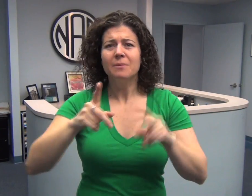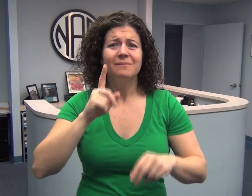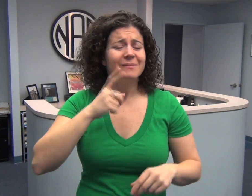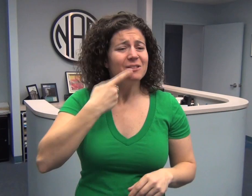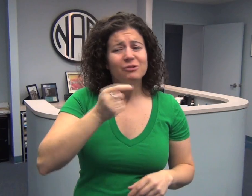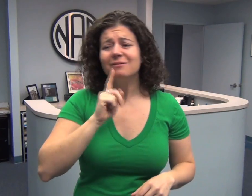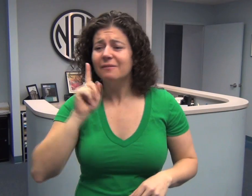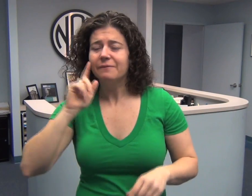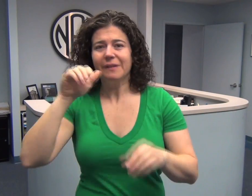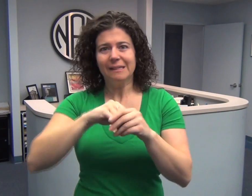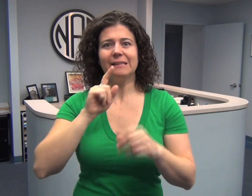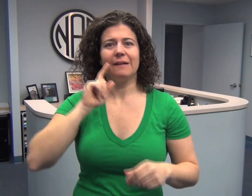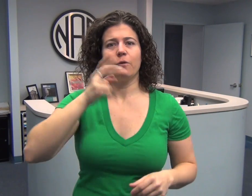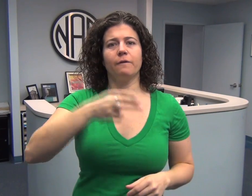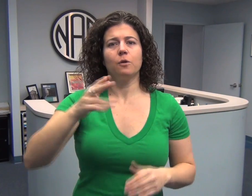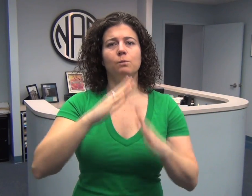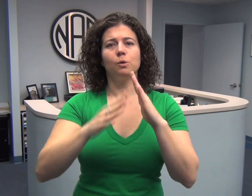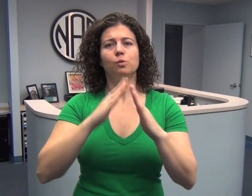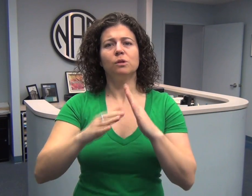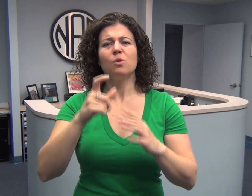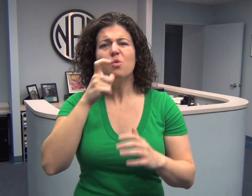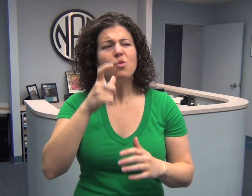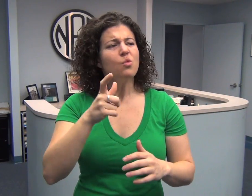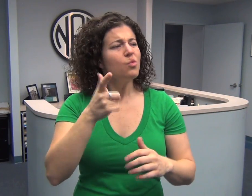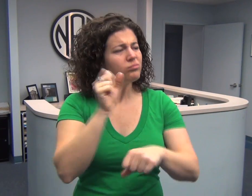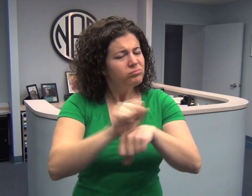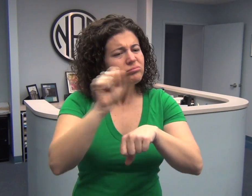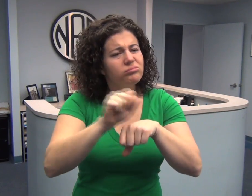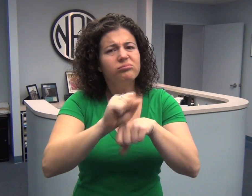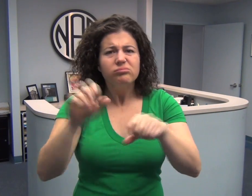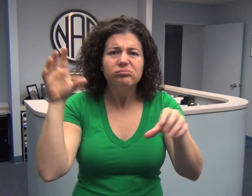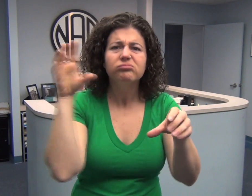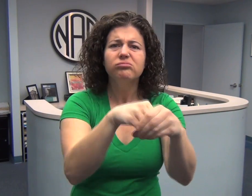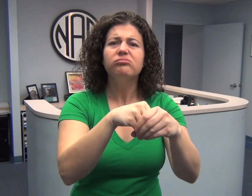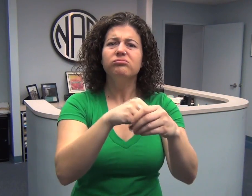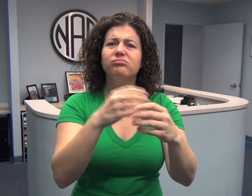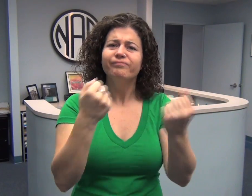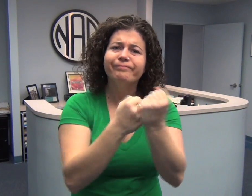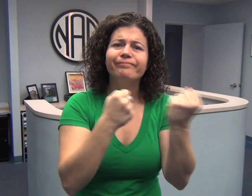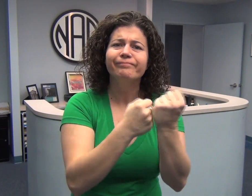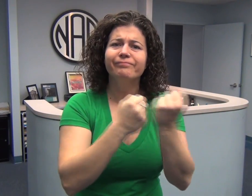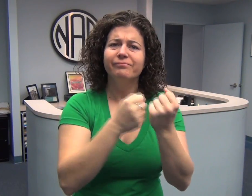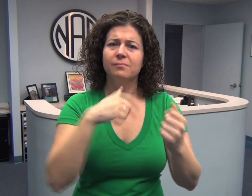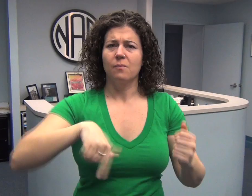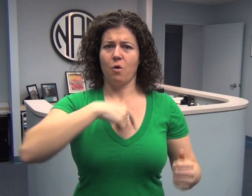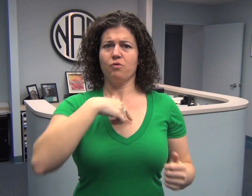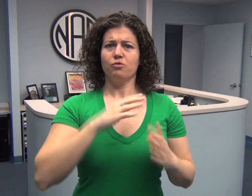deaf, hard of hearing, and hearing people in the deaf and hard of hearing community who really invest themselves in advocating and supporting our community.